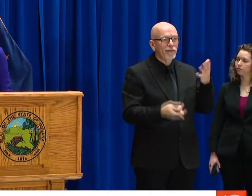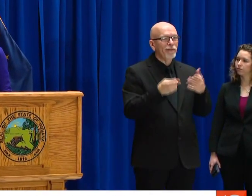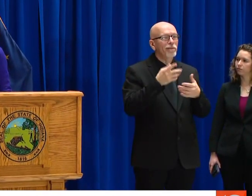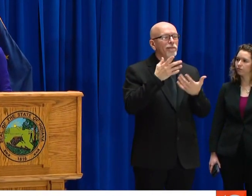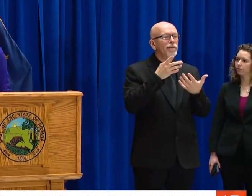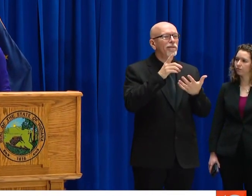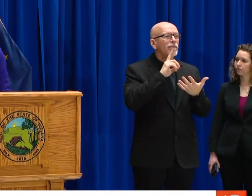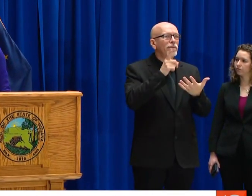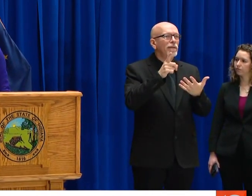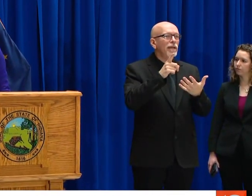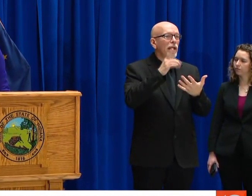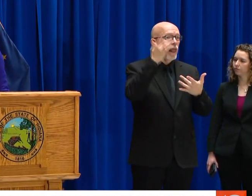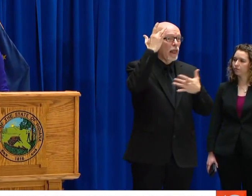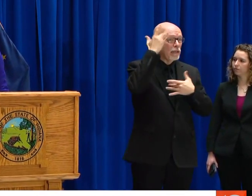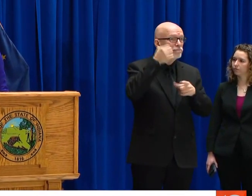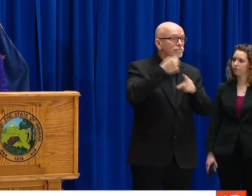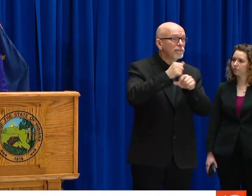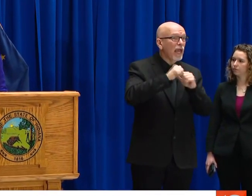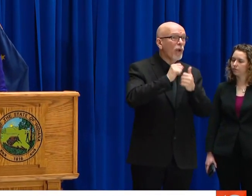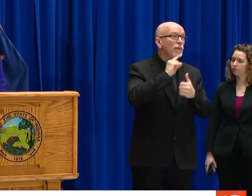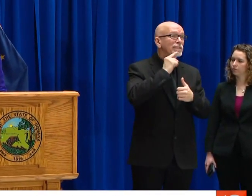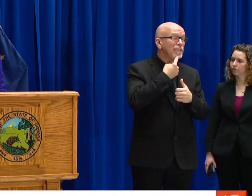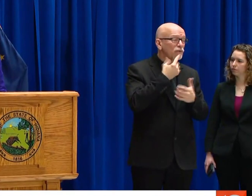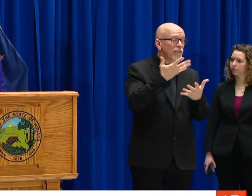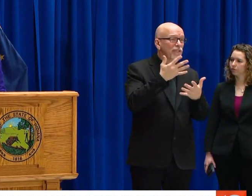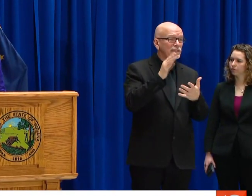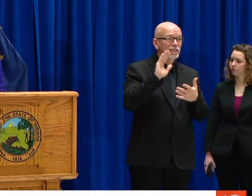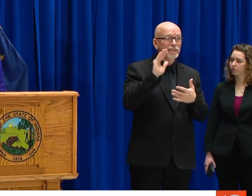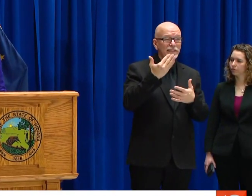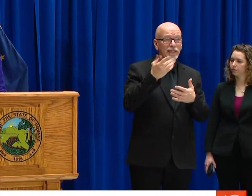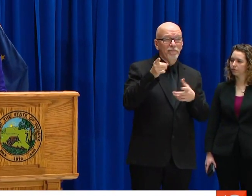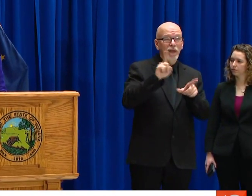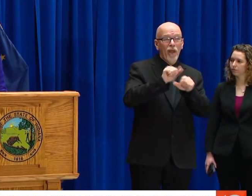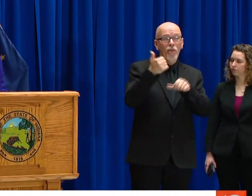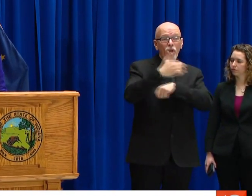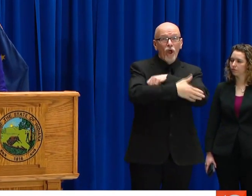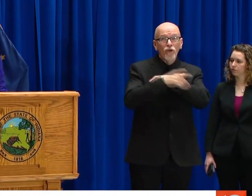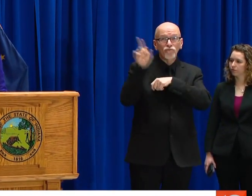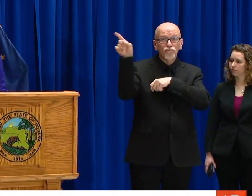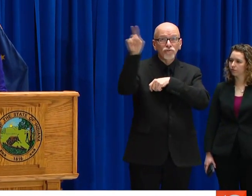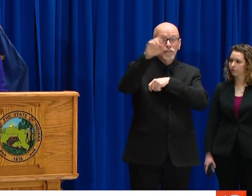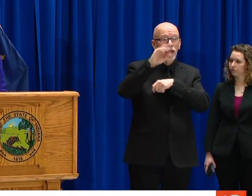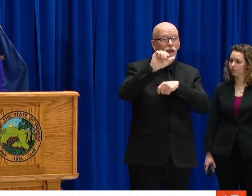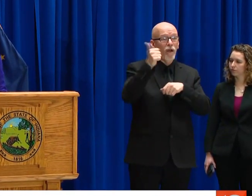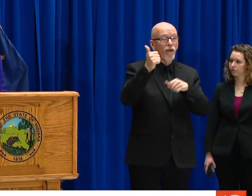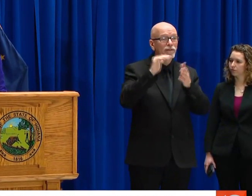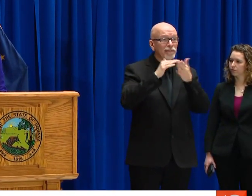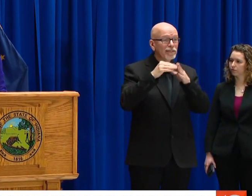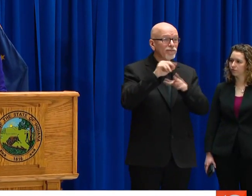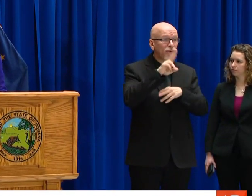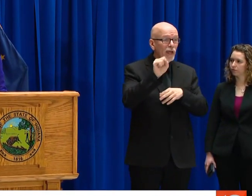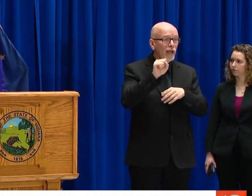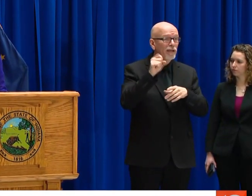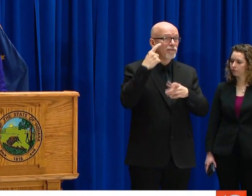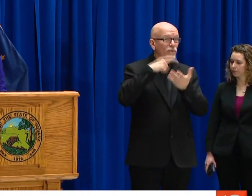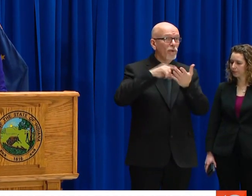MORE PEOPLE AFFECTED, WE WILL HAVE MORE AND MORE PEOPLE SICK IN ALL OF OUR AGE GROUPS. THE SEVERITY OF ILLNESS, IF IT